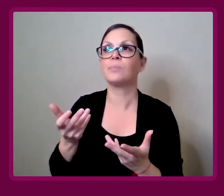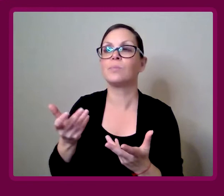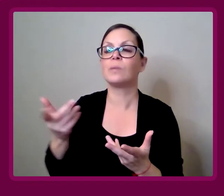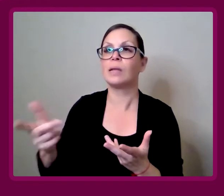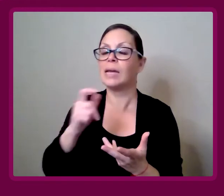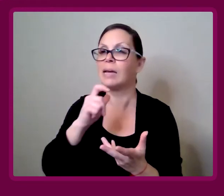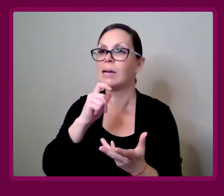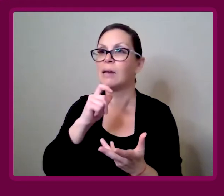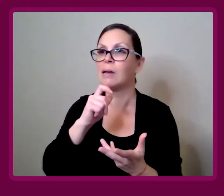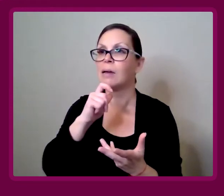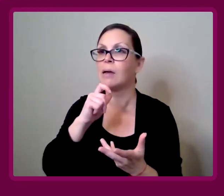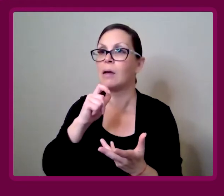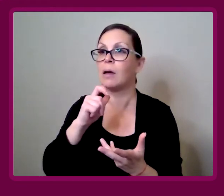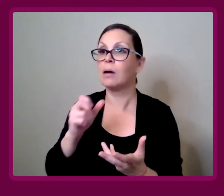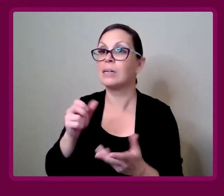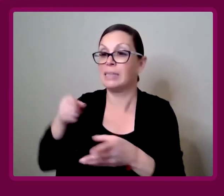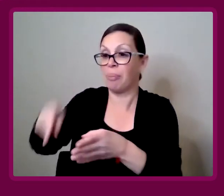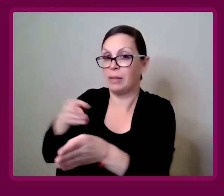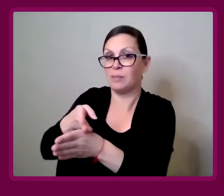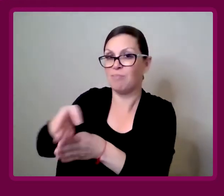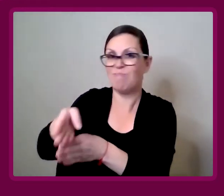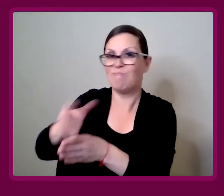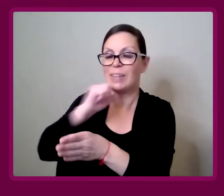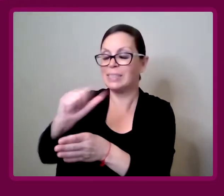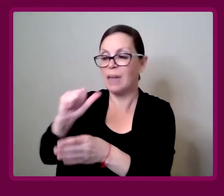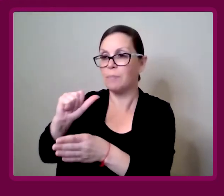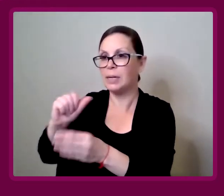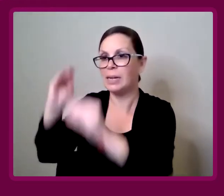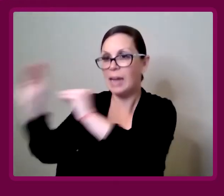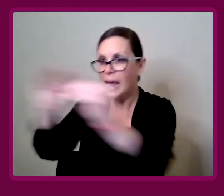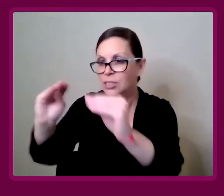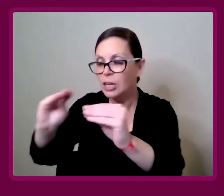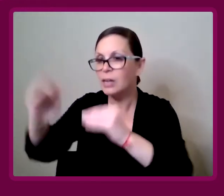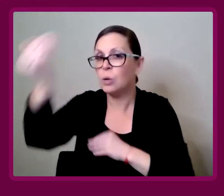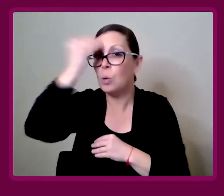landlords aren't massively enthused, or haven't been educated or made aware, that if they